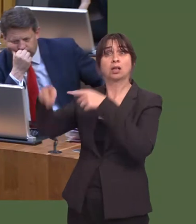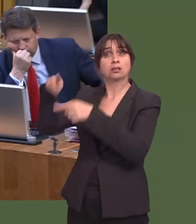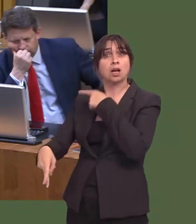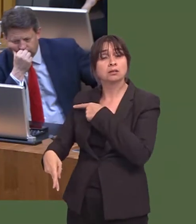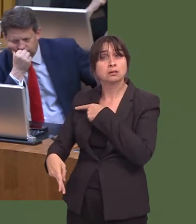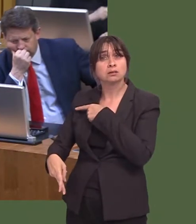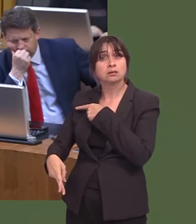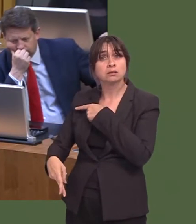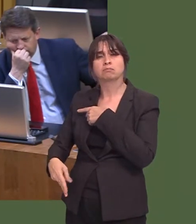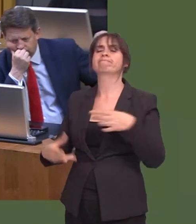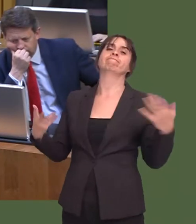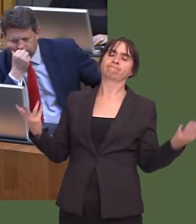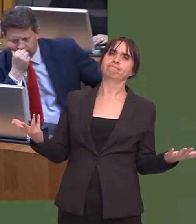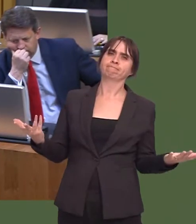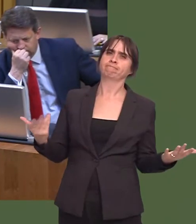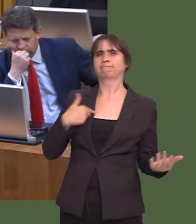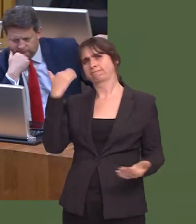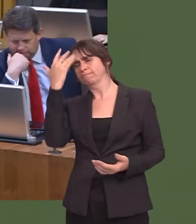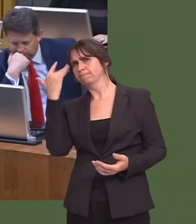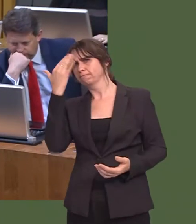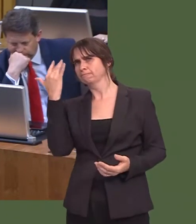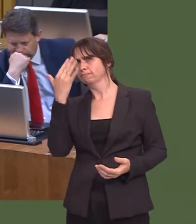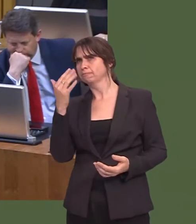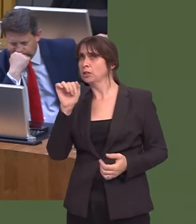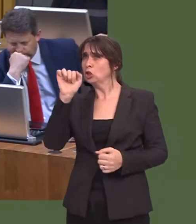I wonder if he would make it clear what his position was on the minimum wage, for exampleówhether